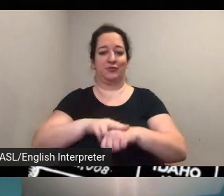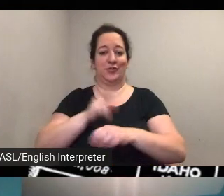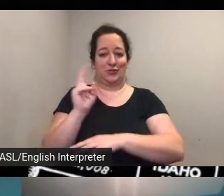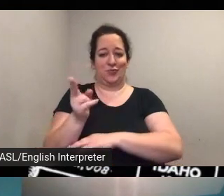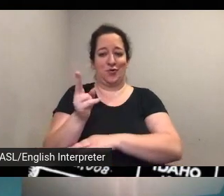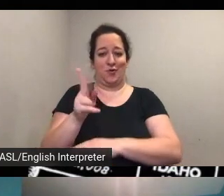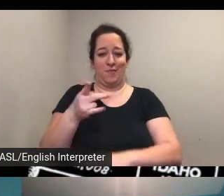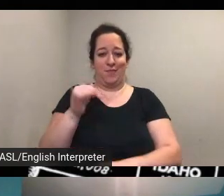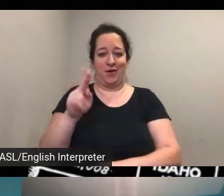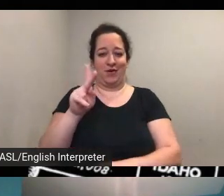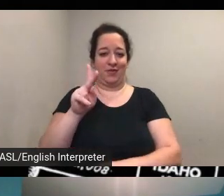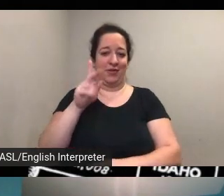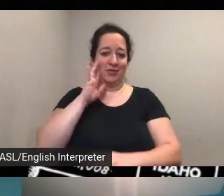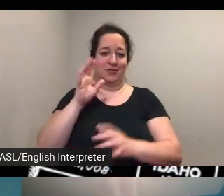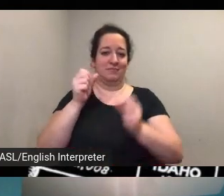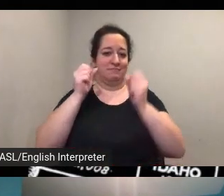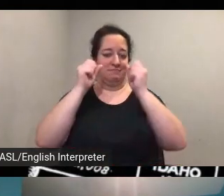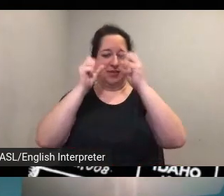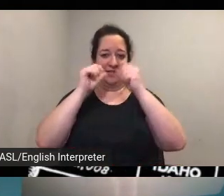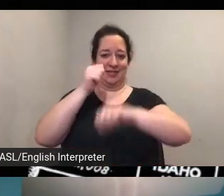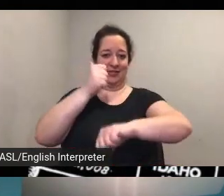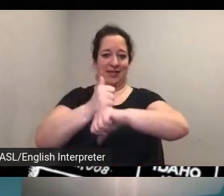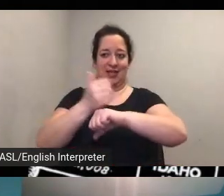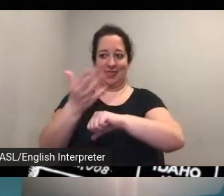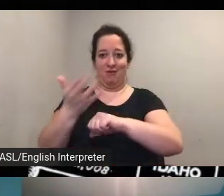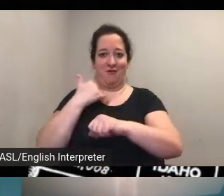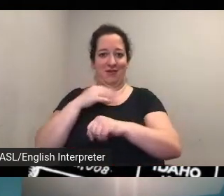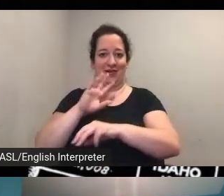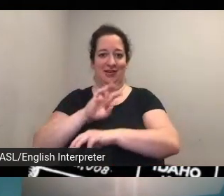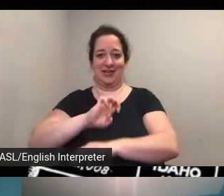historical park there's an amazing site there but you can then go over to